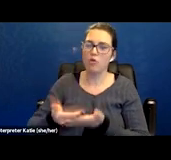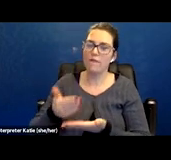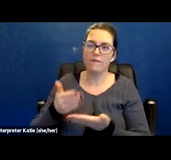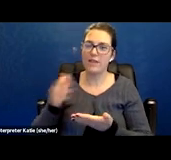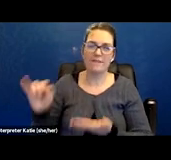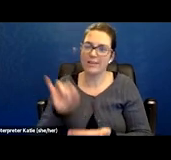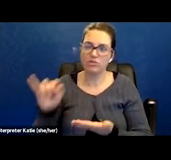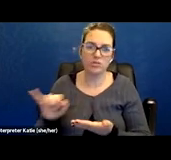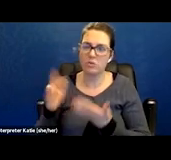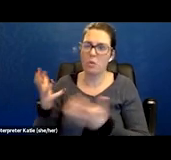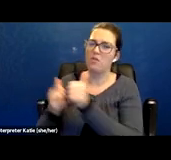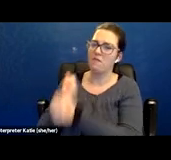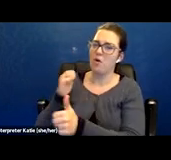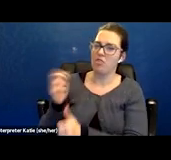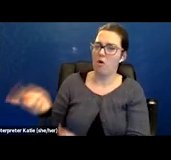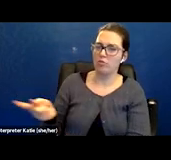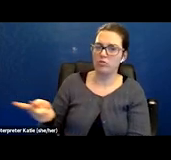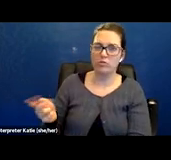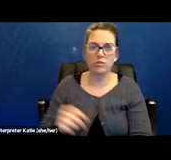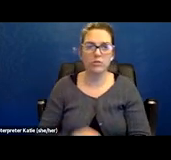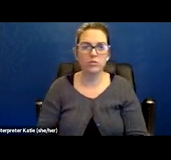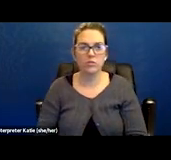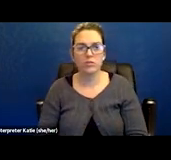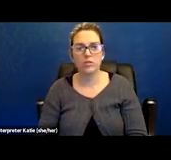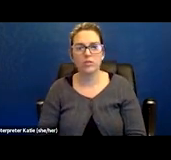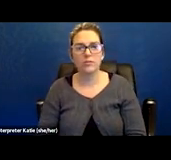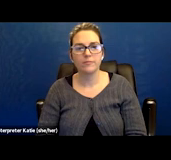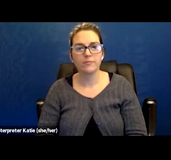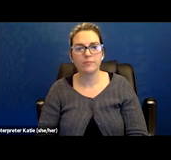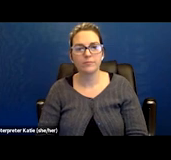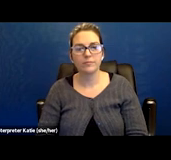And gives us guidance on the diagnosis codes to use